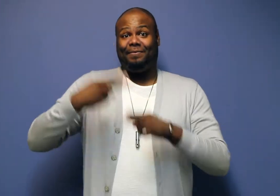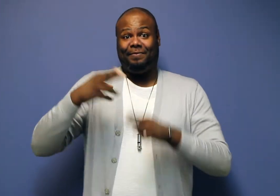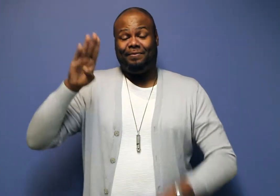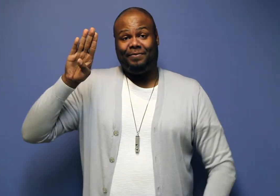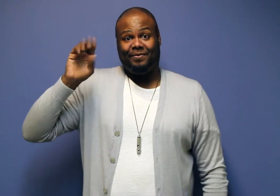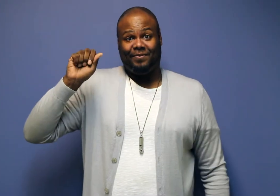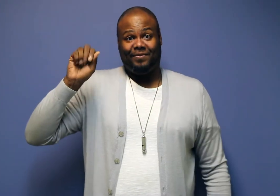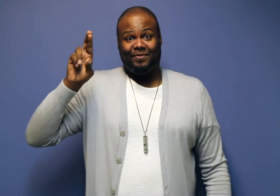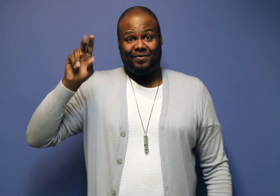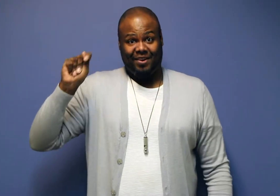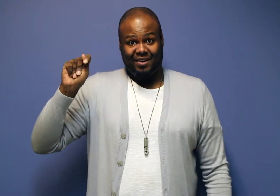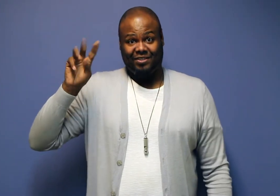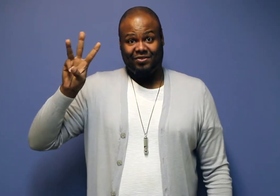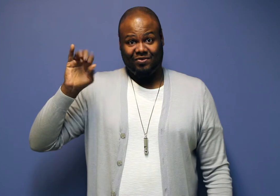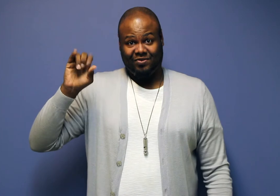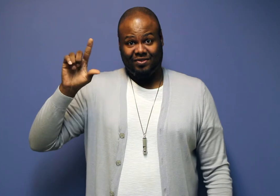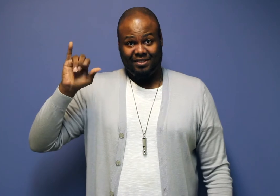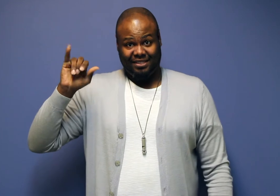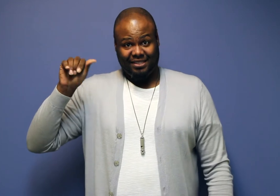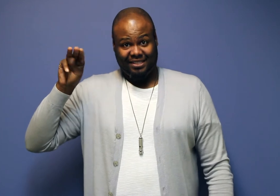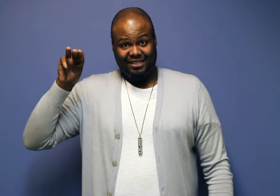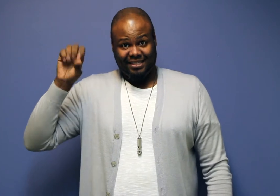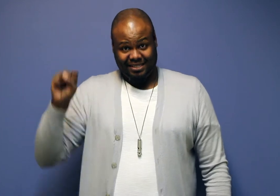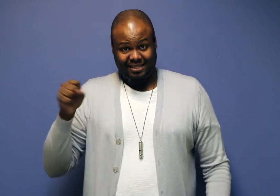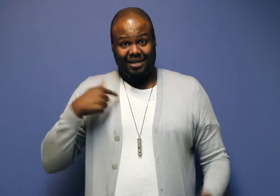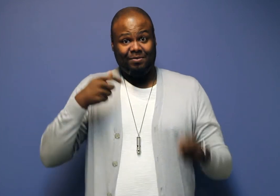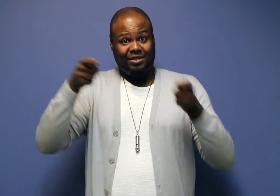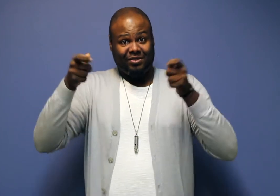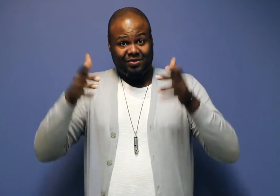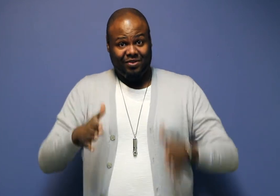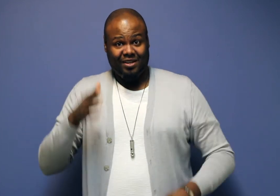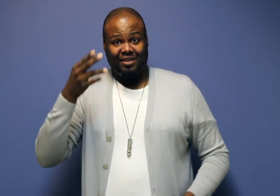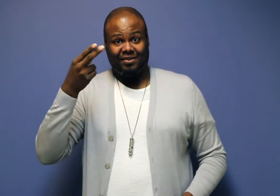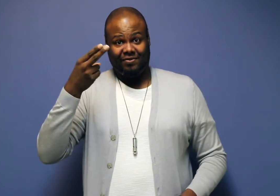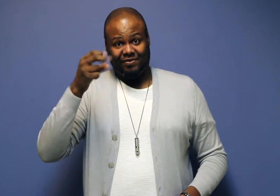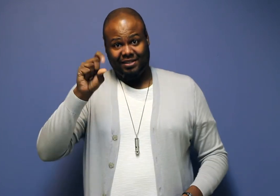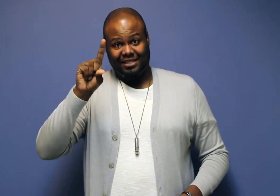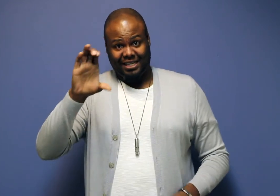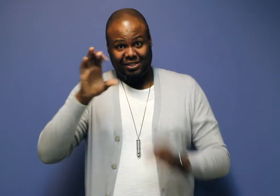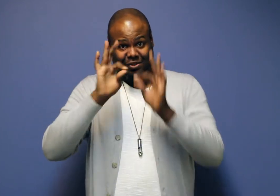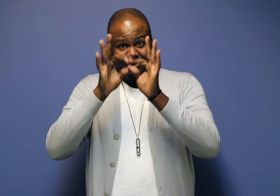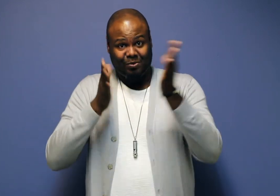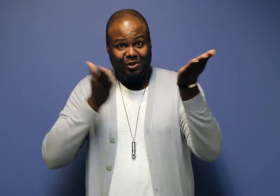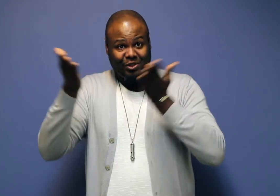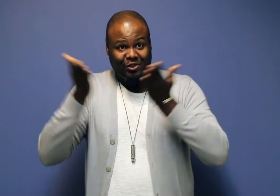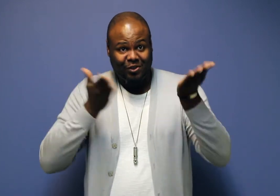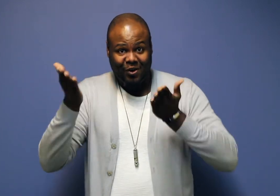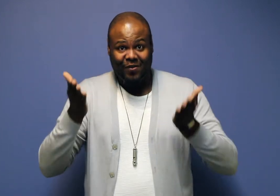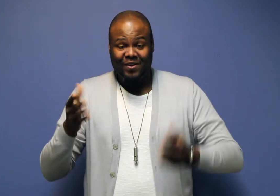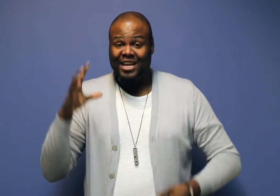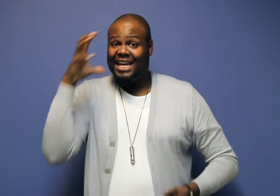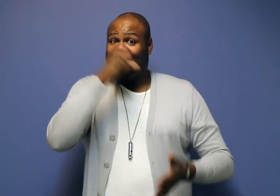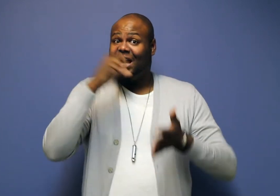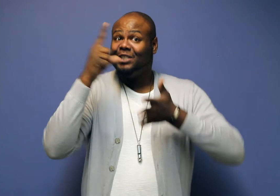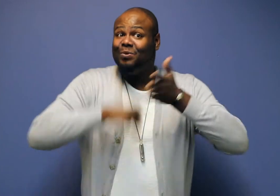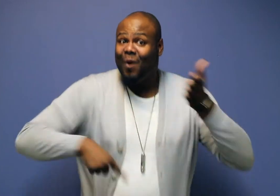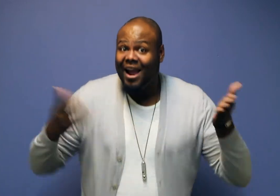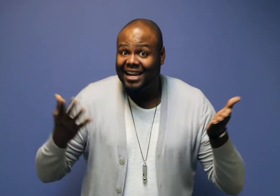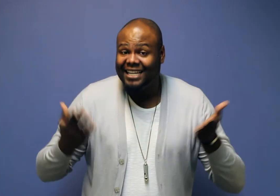I’m Bart Williams and I'm the Director of HSDC Interpreting Services. Guess what?